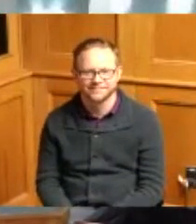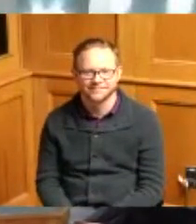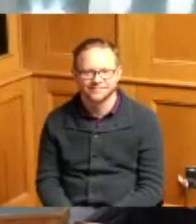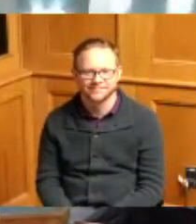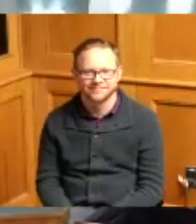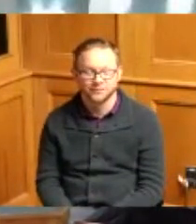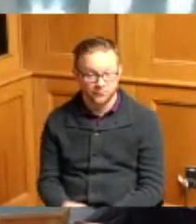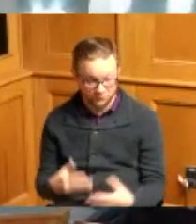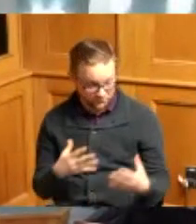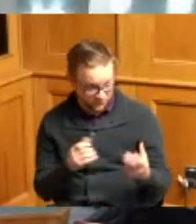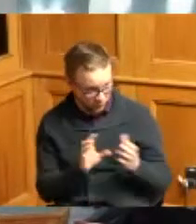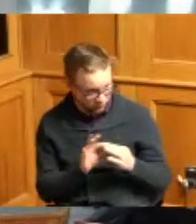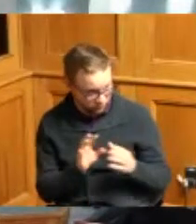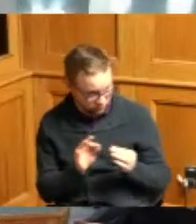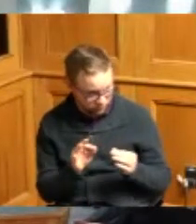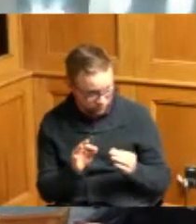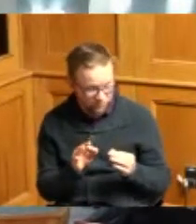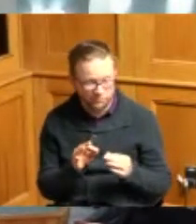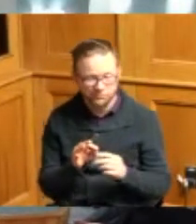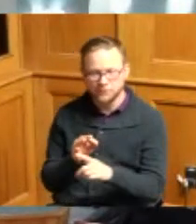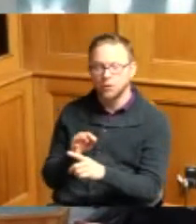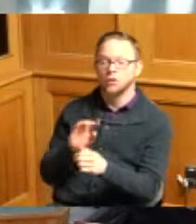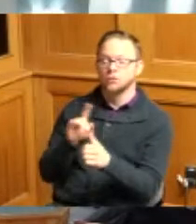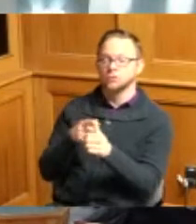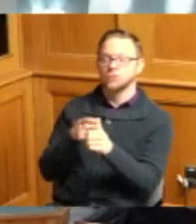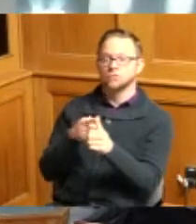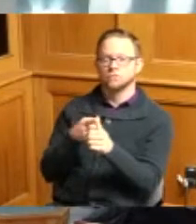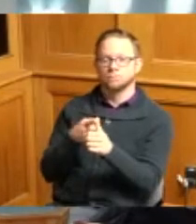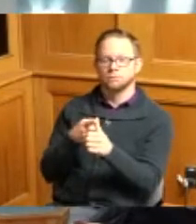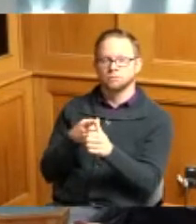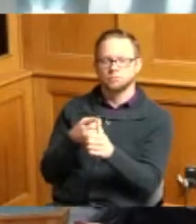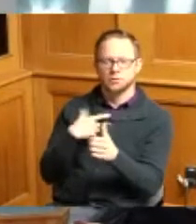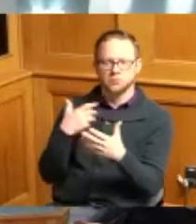you want to say something oh I just want to well first off I would like to thank Commissioner Reece